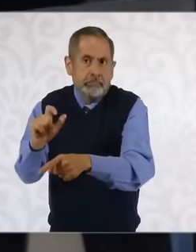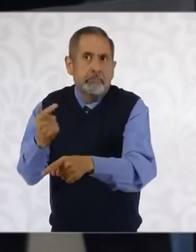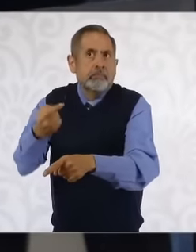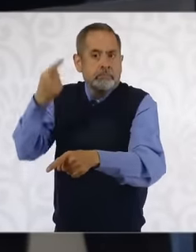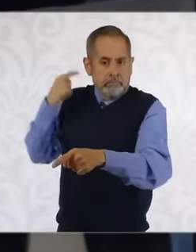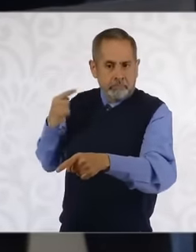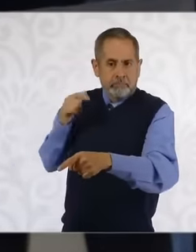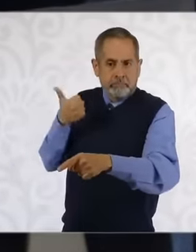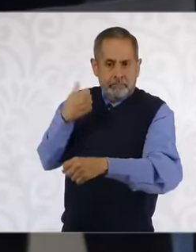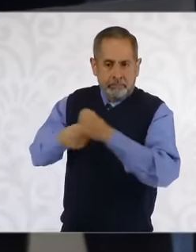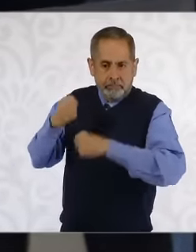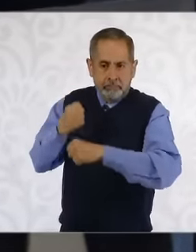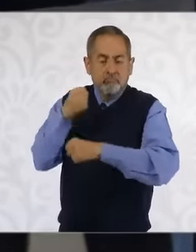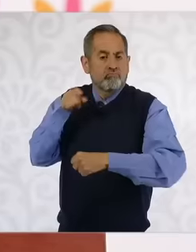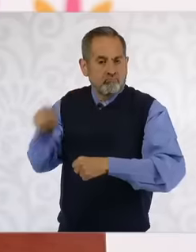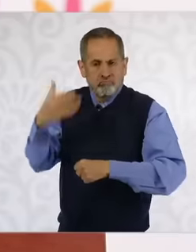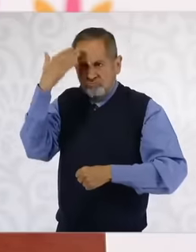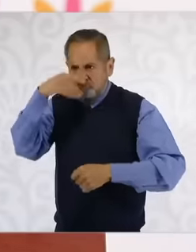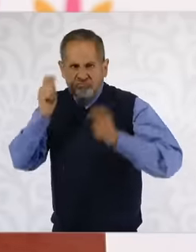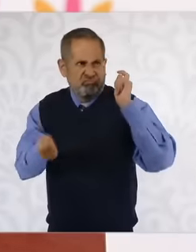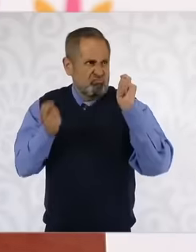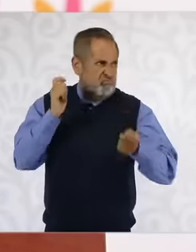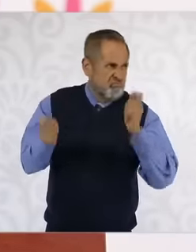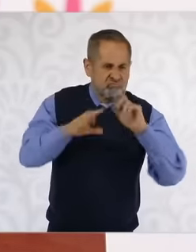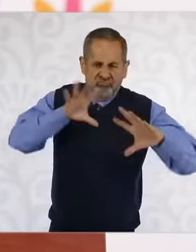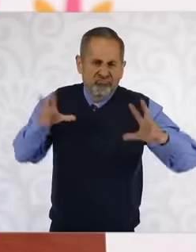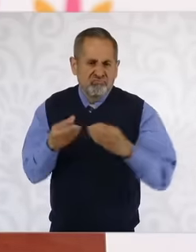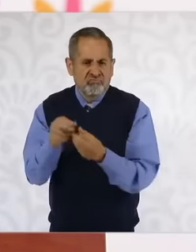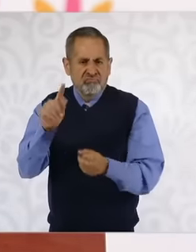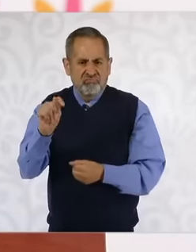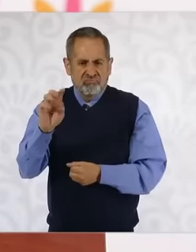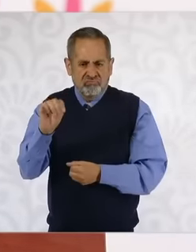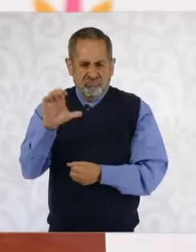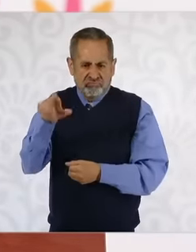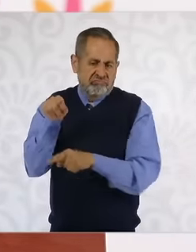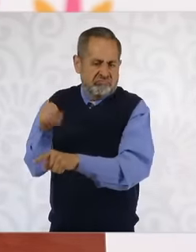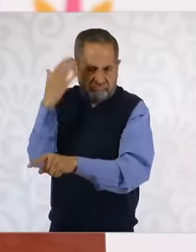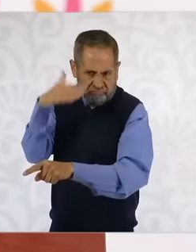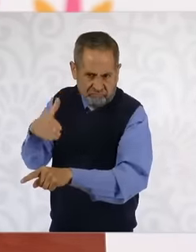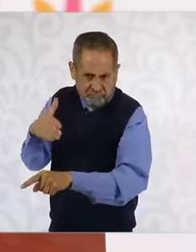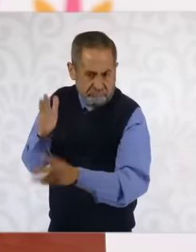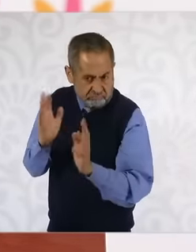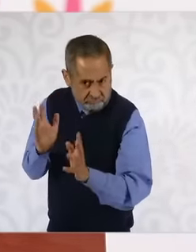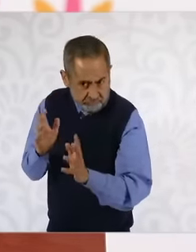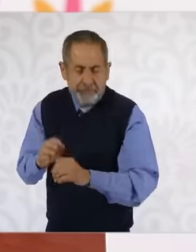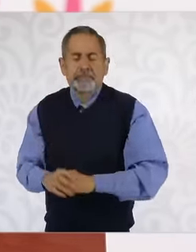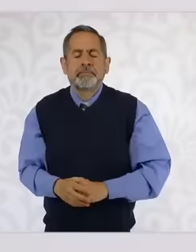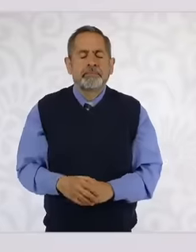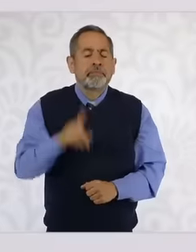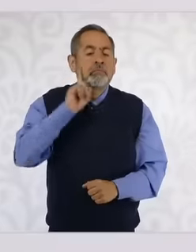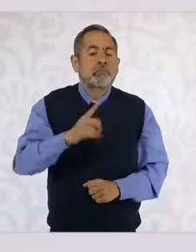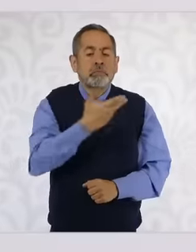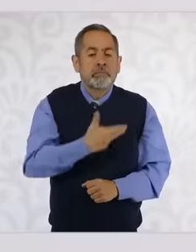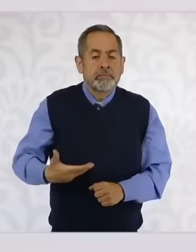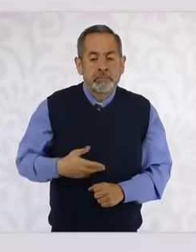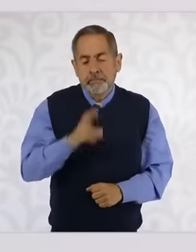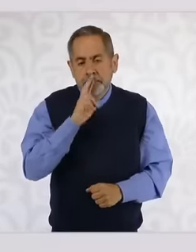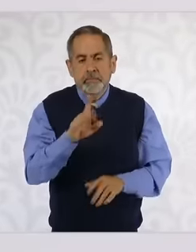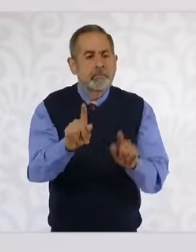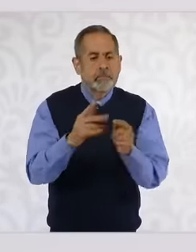renegotiation of the temec Yes, we are going to wait until today, even the first